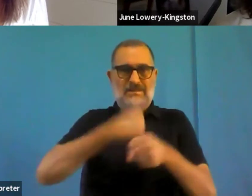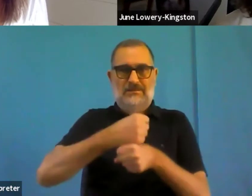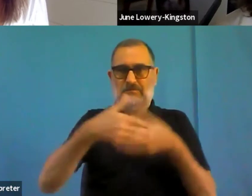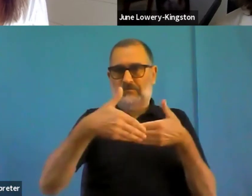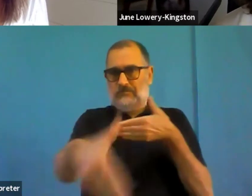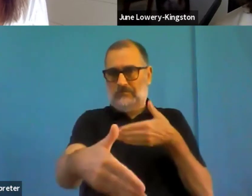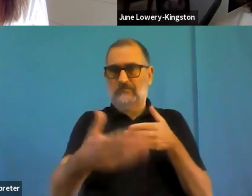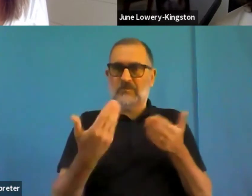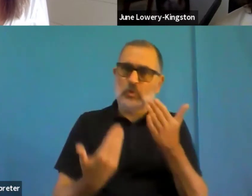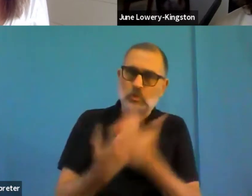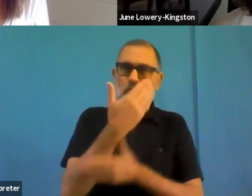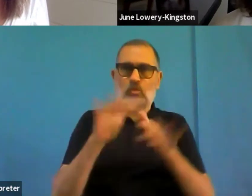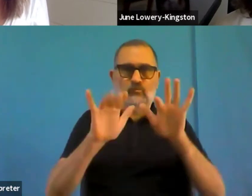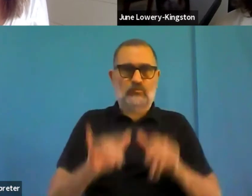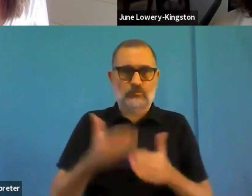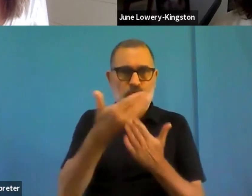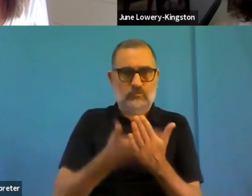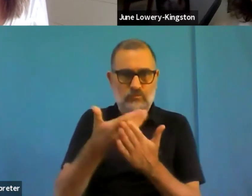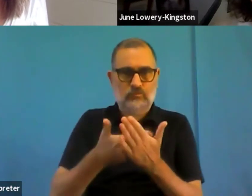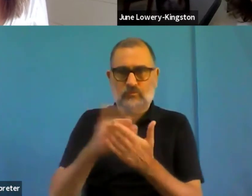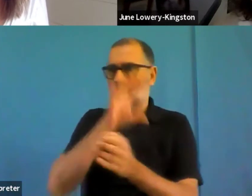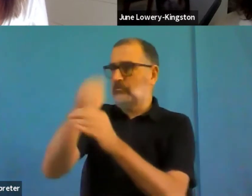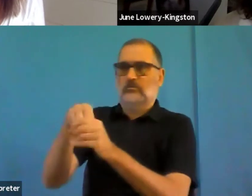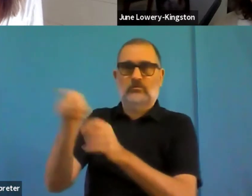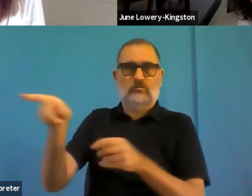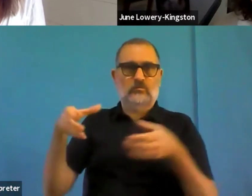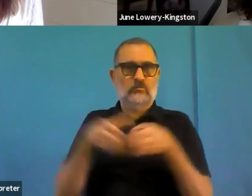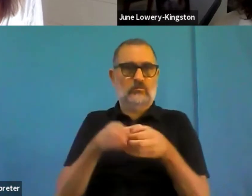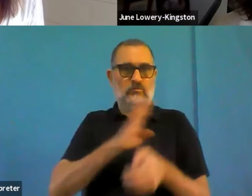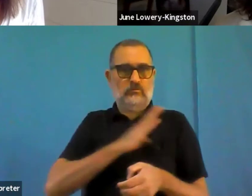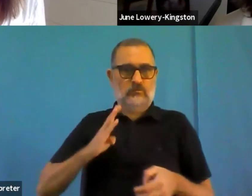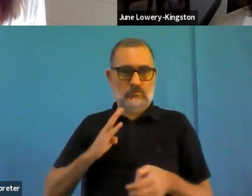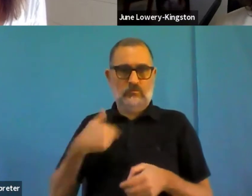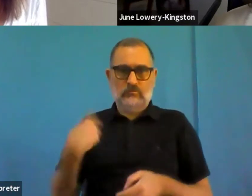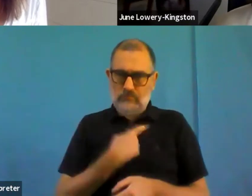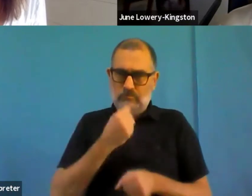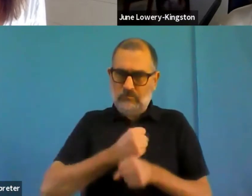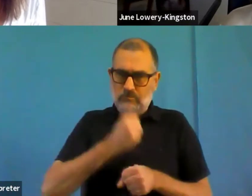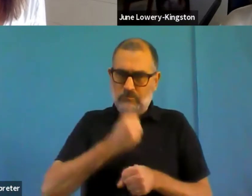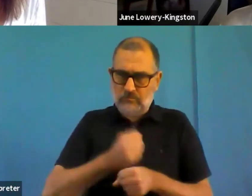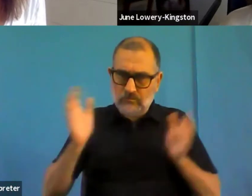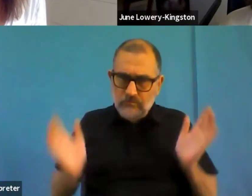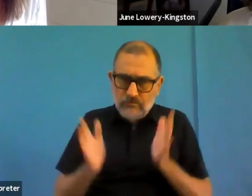Well, at the moment, as I will talk about in much more detail for the rest of the time allotted to me, we have a public consultation open.